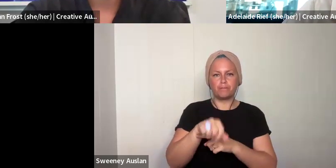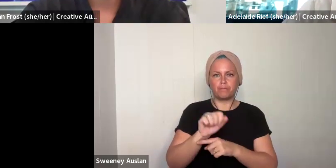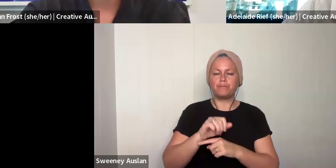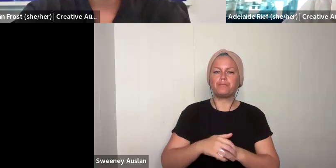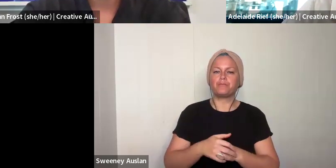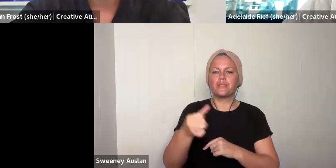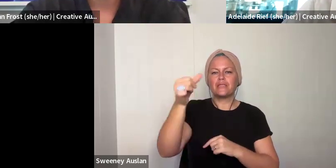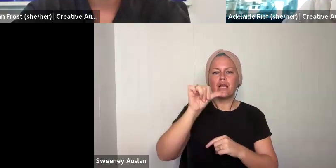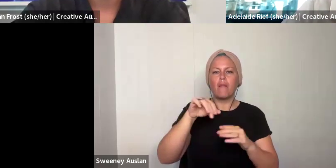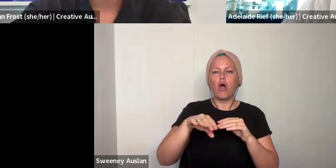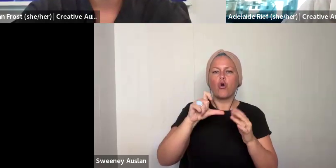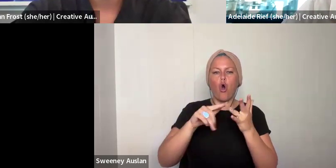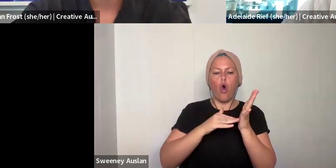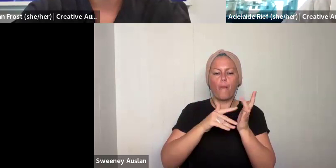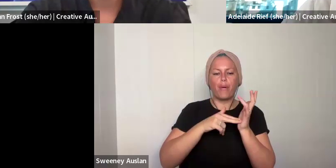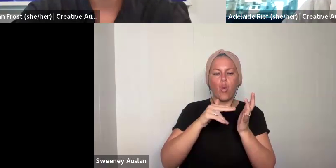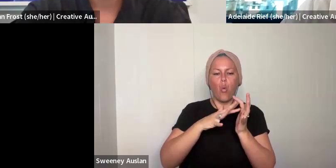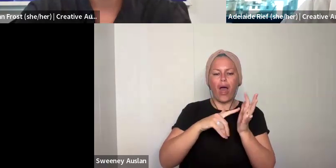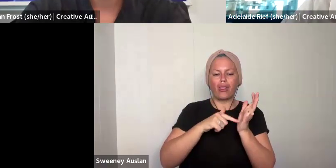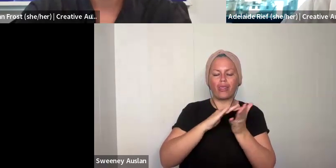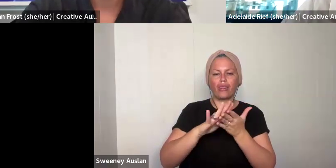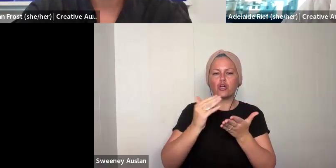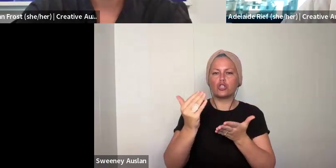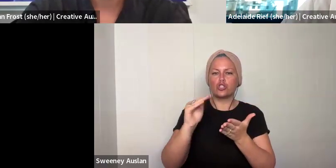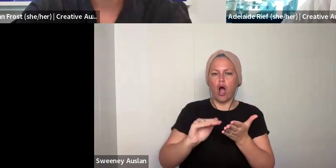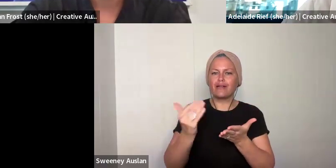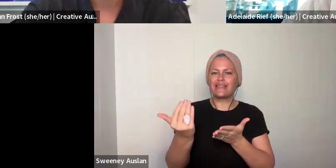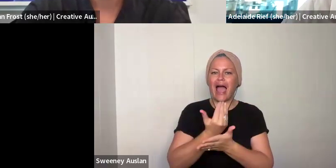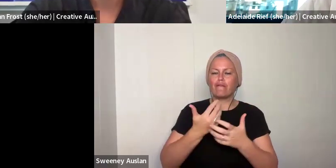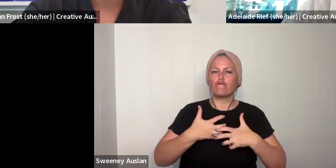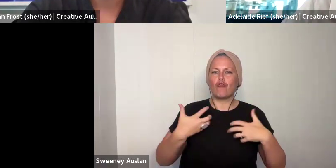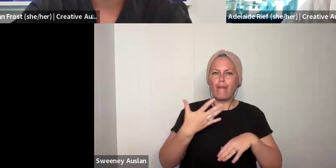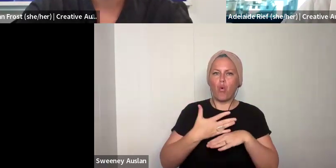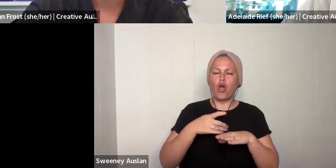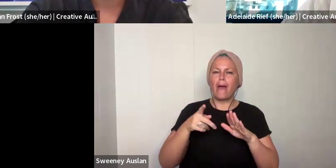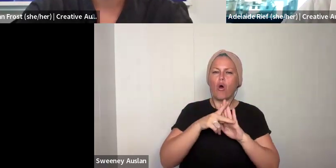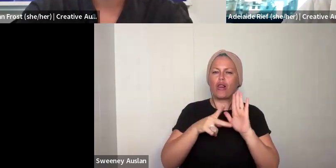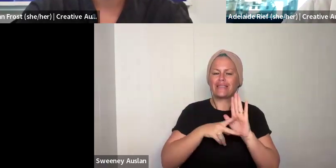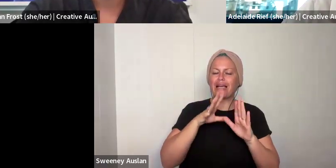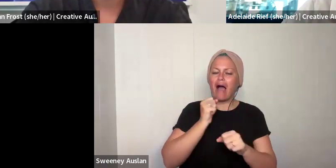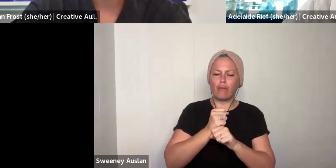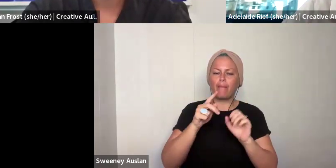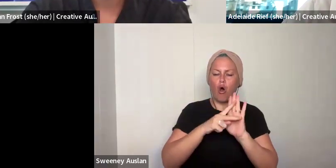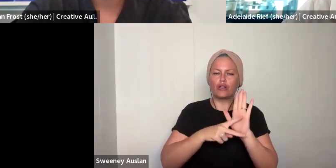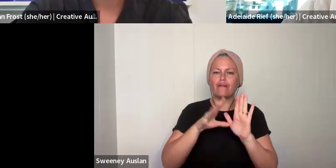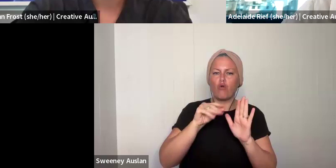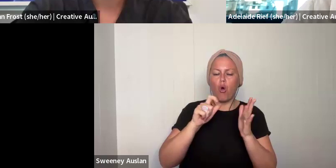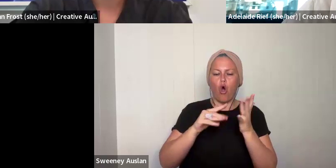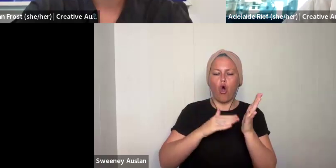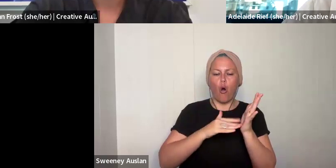those and you are happy to agree with them. The next question is about the Commonwealth child safe framework. This is a policy, a